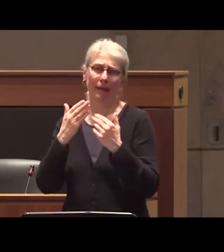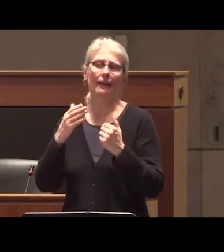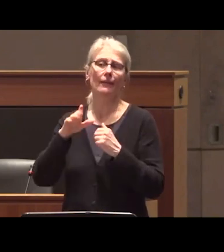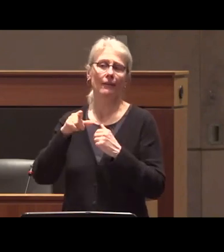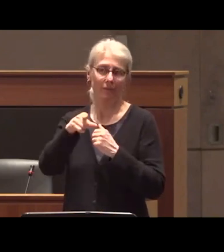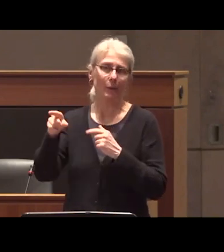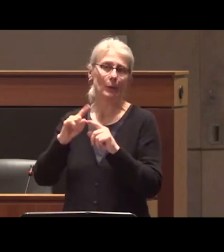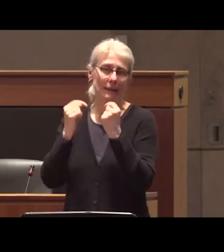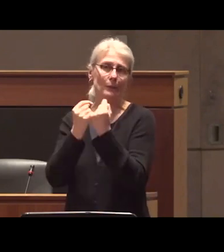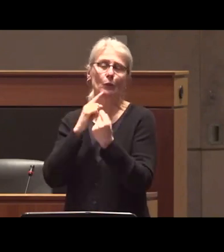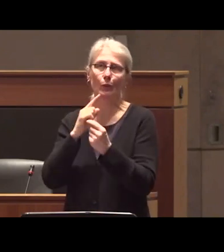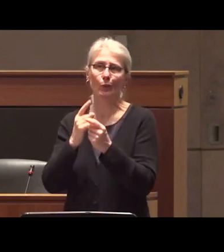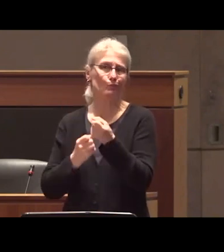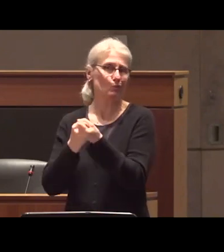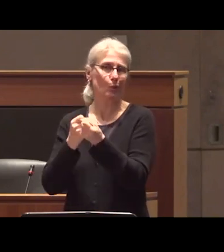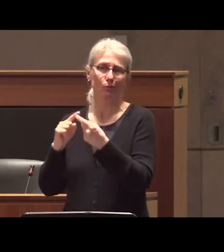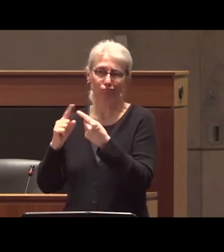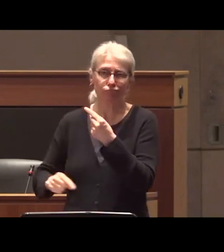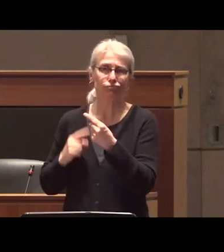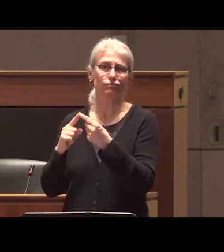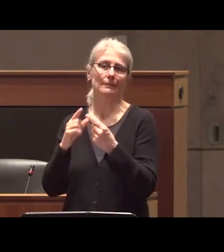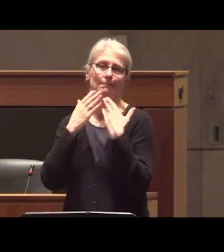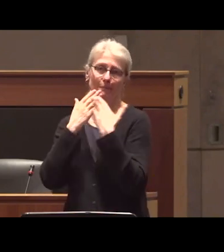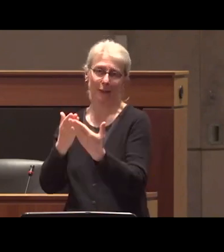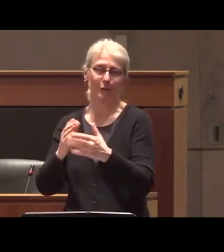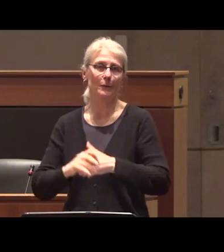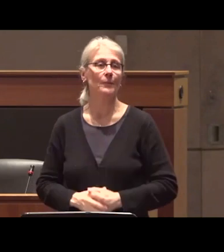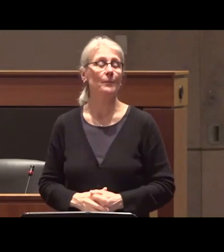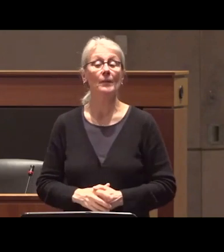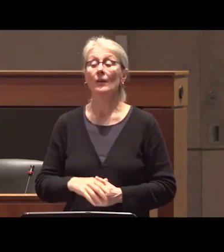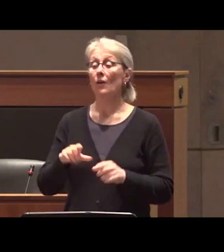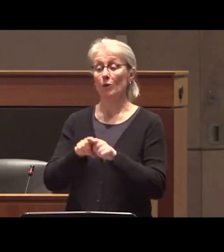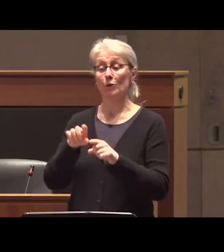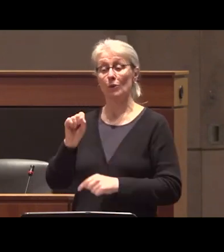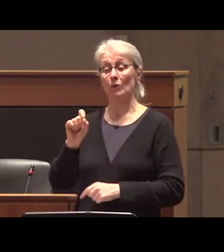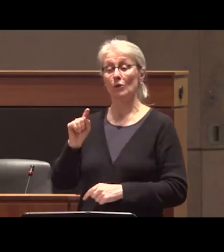uh year round uh just finally I would like to plug the Sterling prize uh very briefly